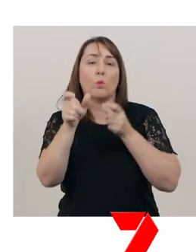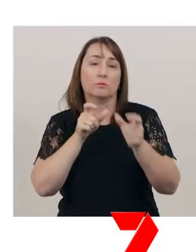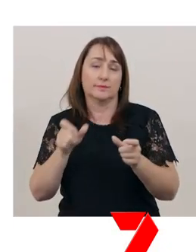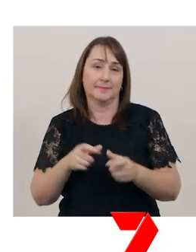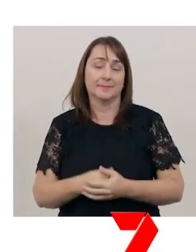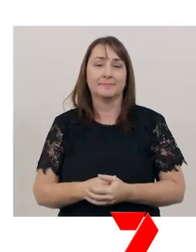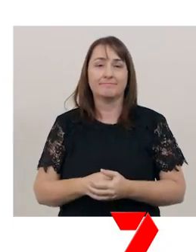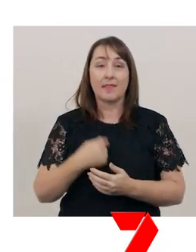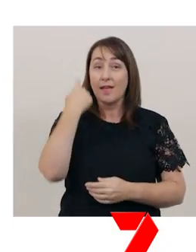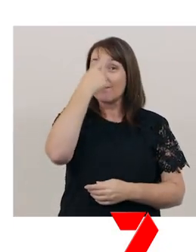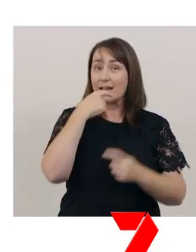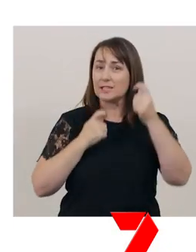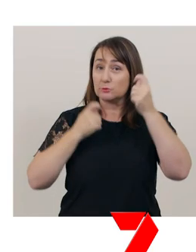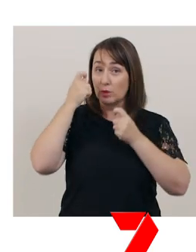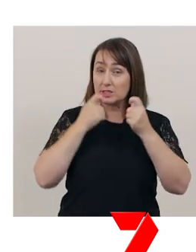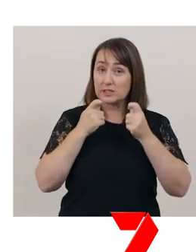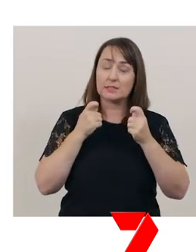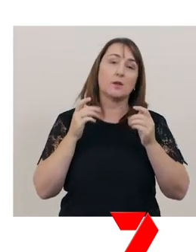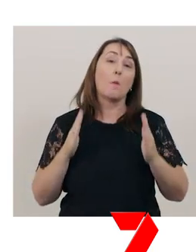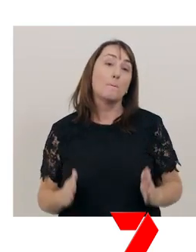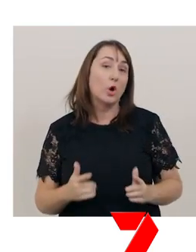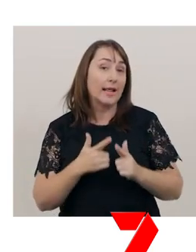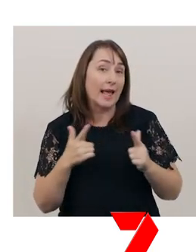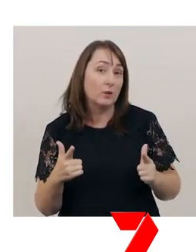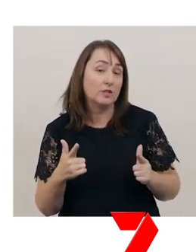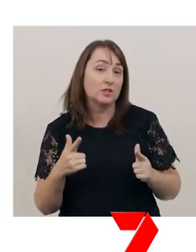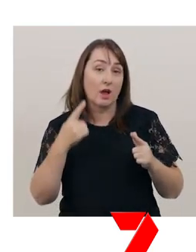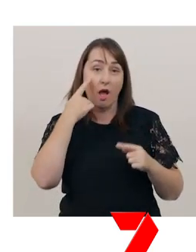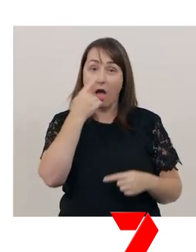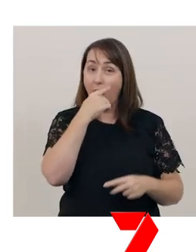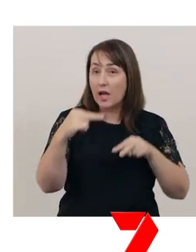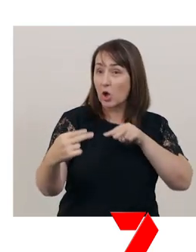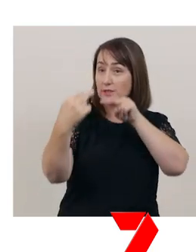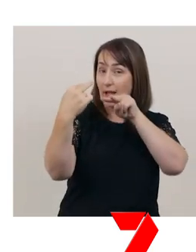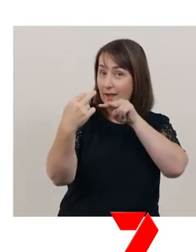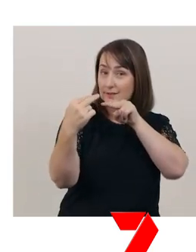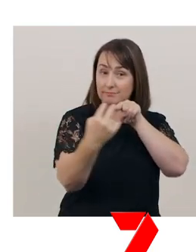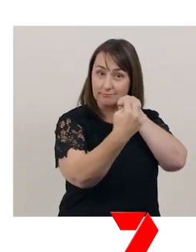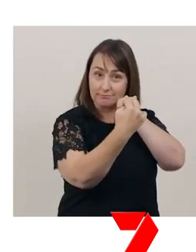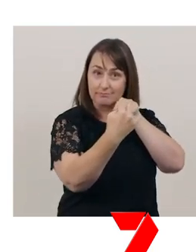Facial expressions, body language, eye contact, and gestures are important,